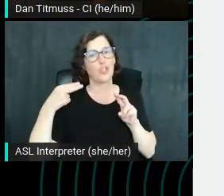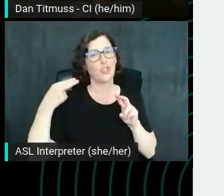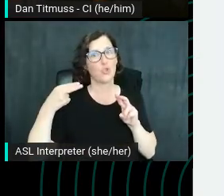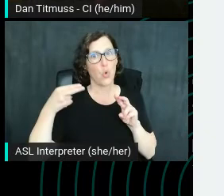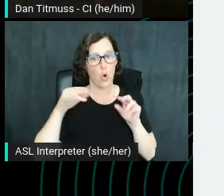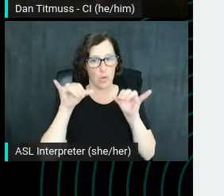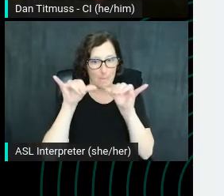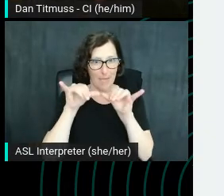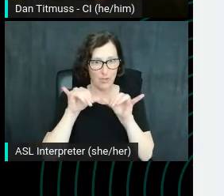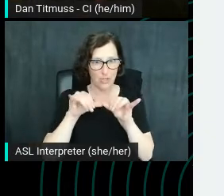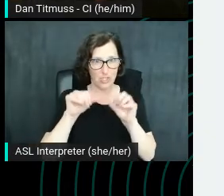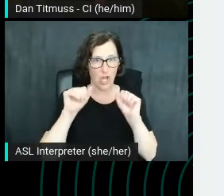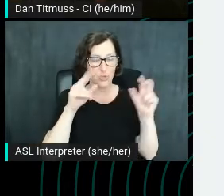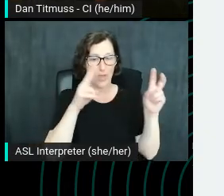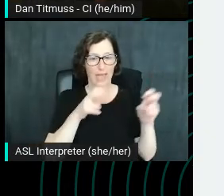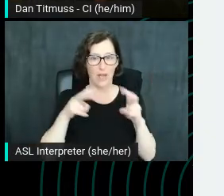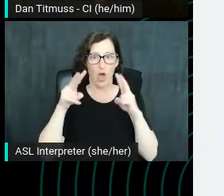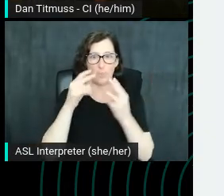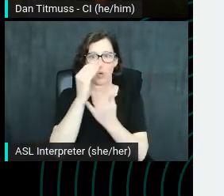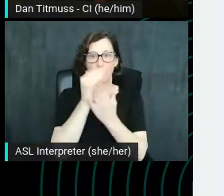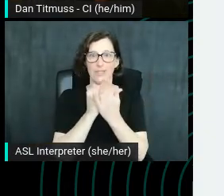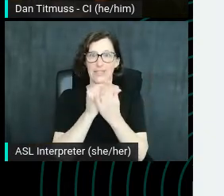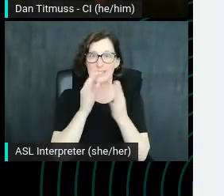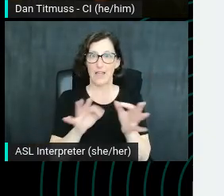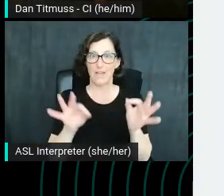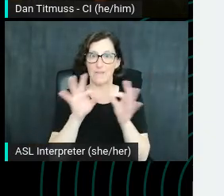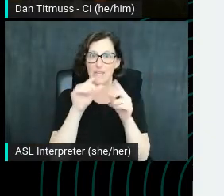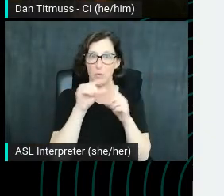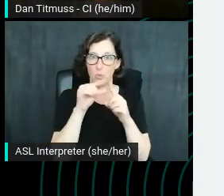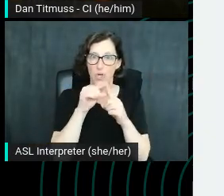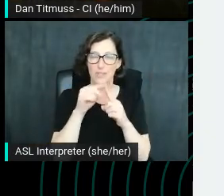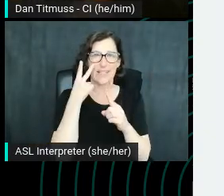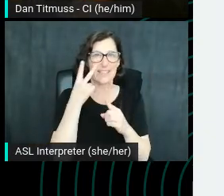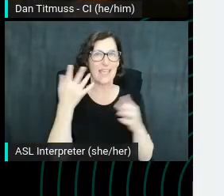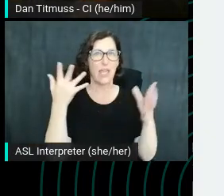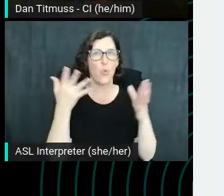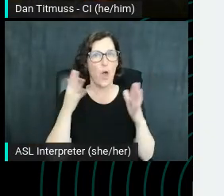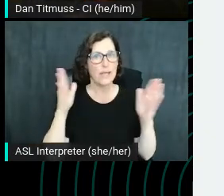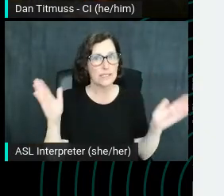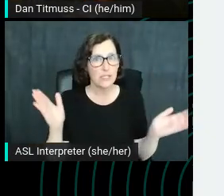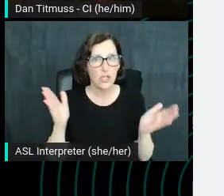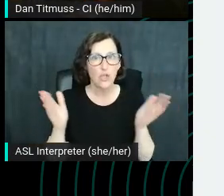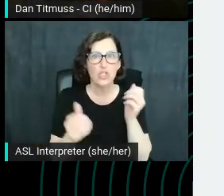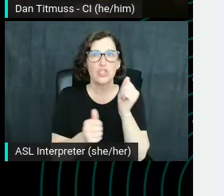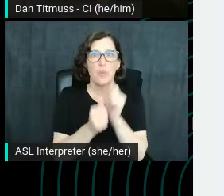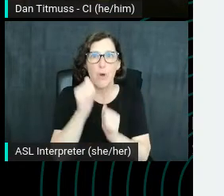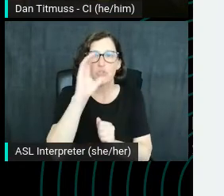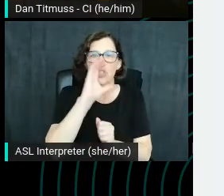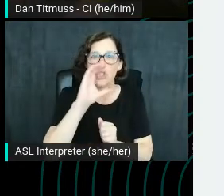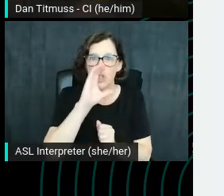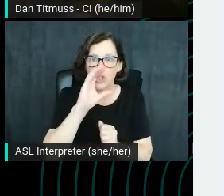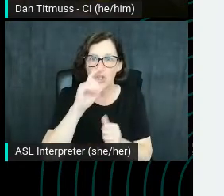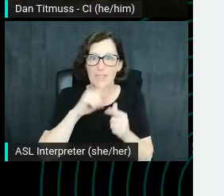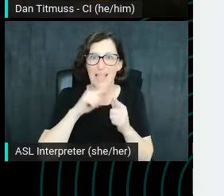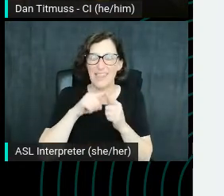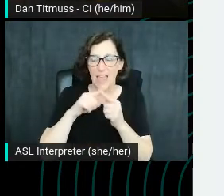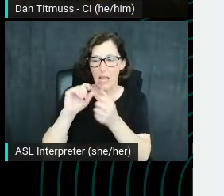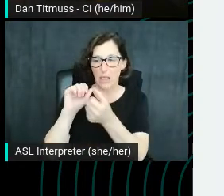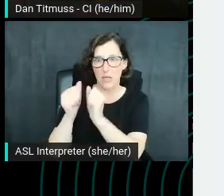You can upload that list of keywords that you have and look what is driving the most searches and then the competition associated with it.